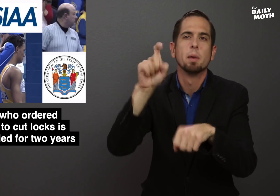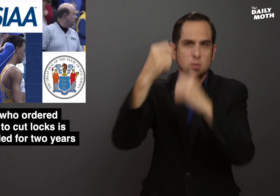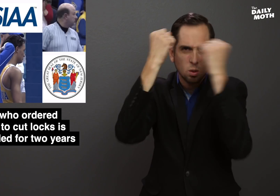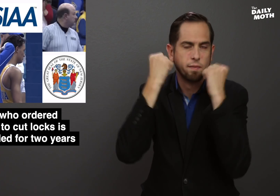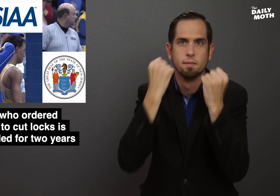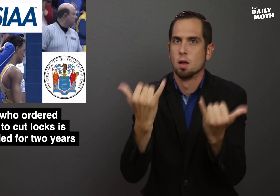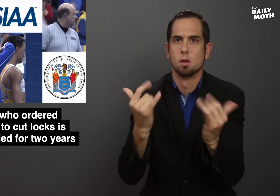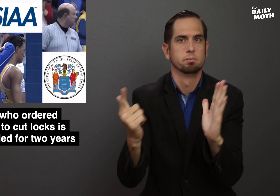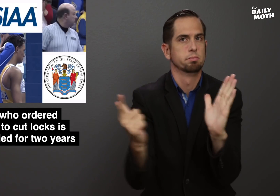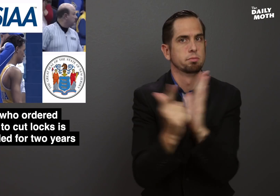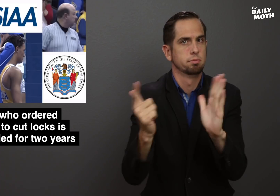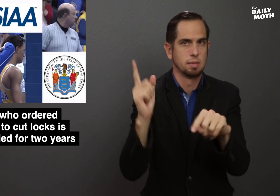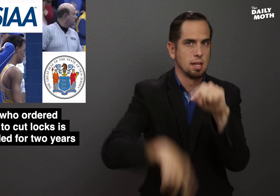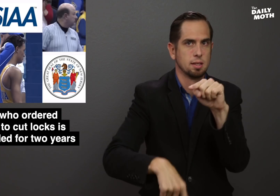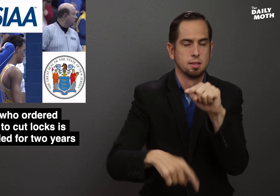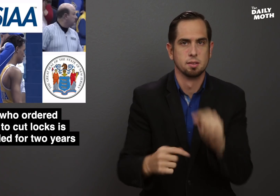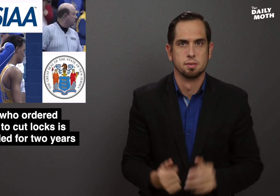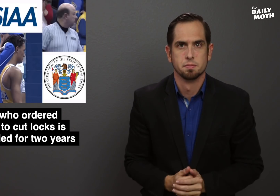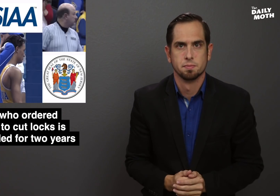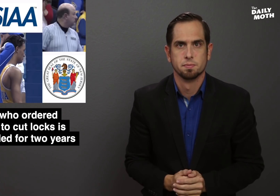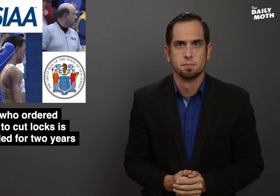or require it to be covered.